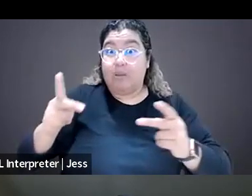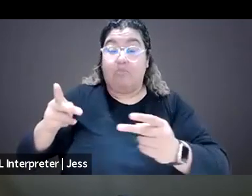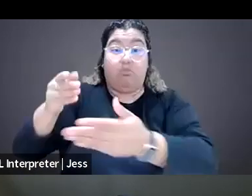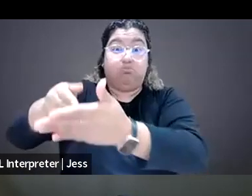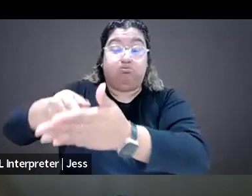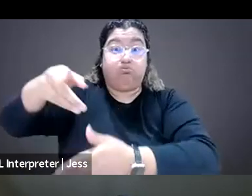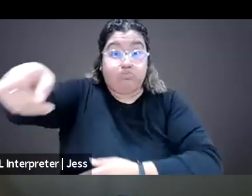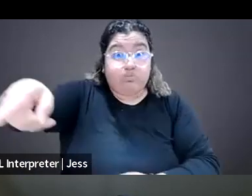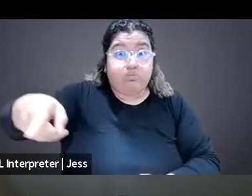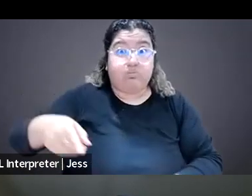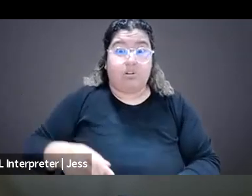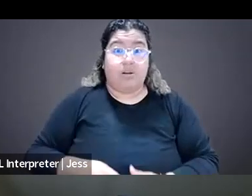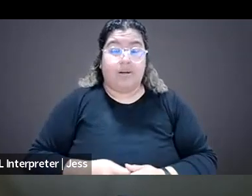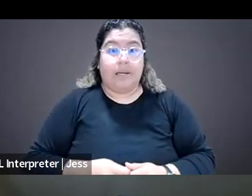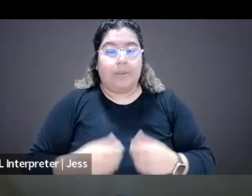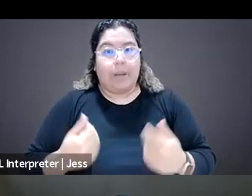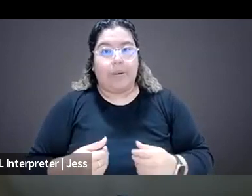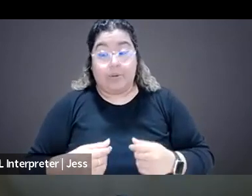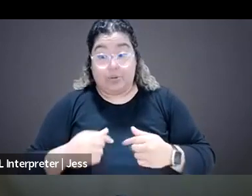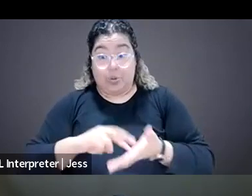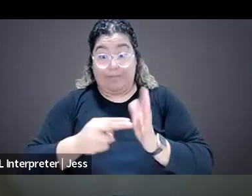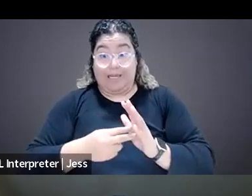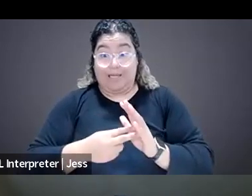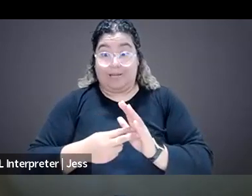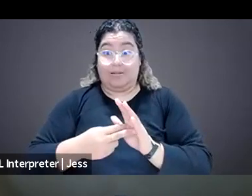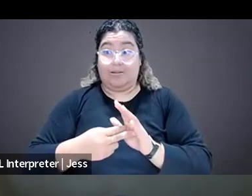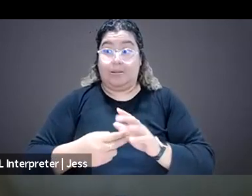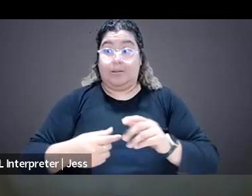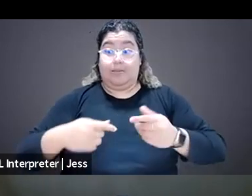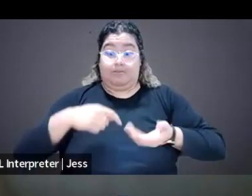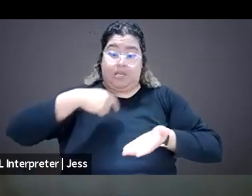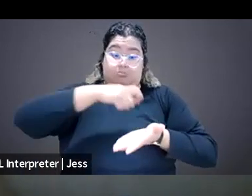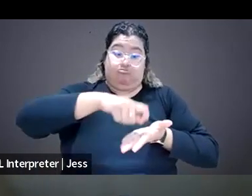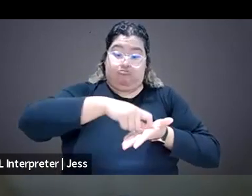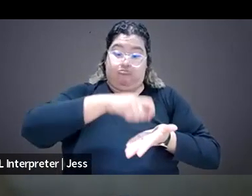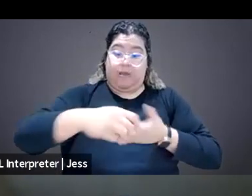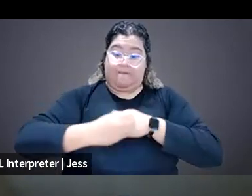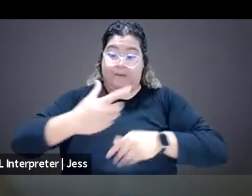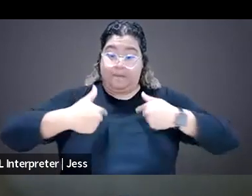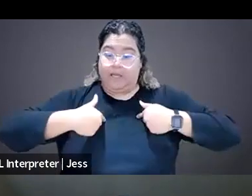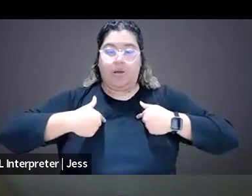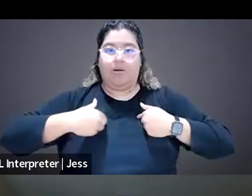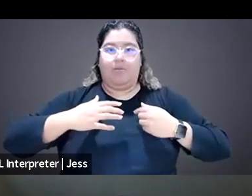So, you know, it's not just us when this stuff happens, it's everyone around us, and it's also our news organizations.